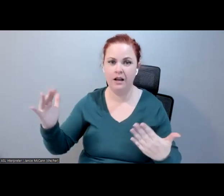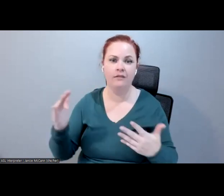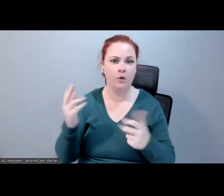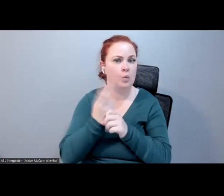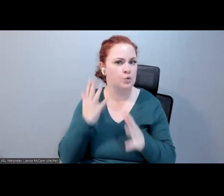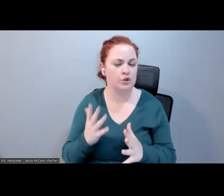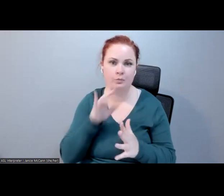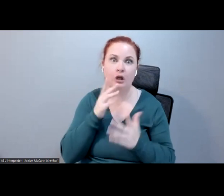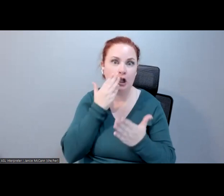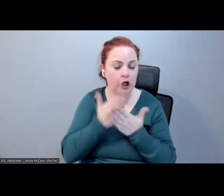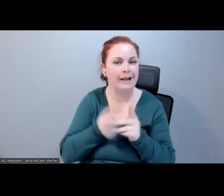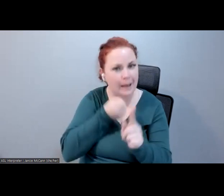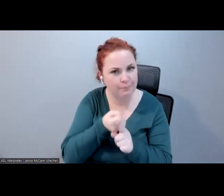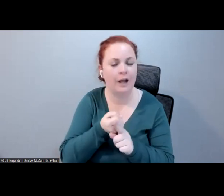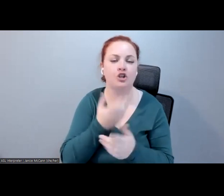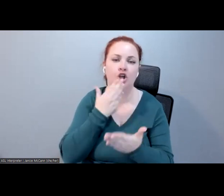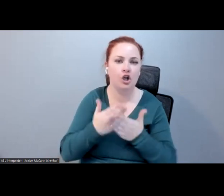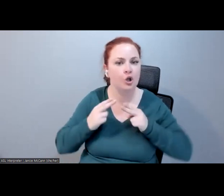accessibility and good human-centered design at the